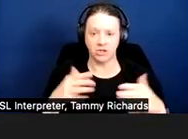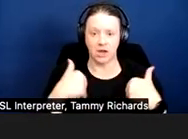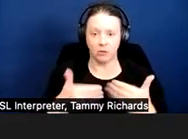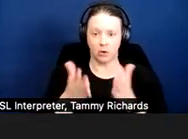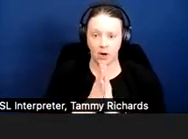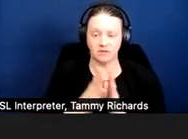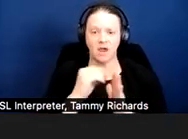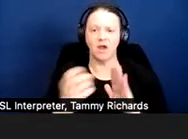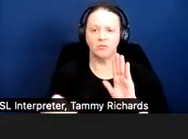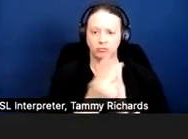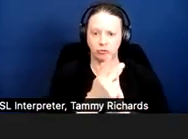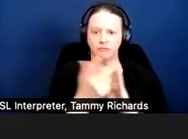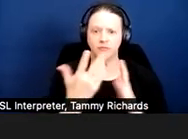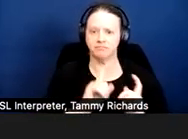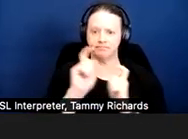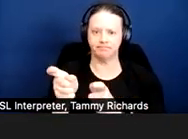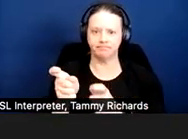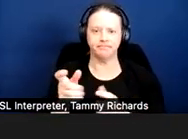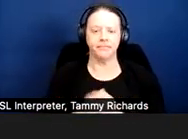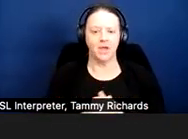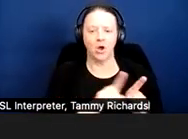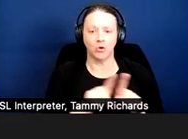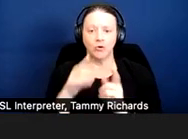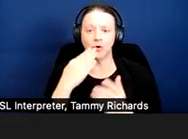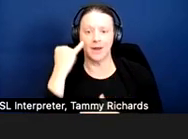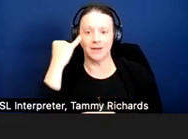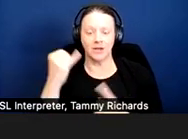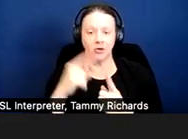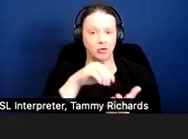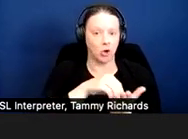It's also a good idea to document and date requests, because if you have to go to court